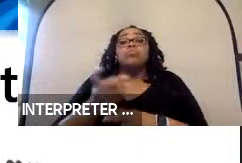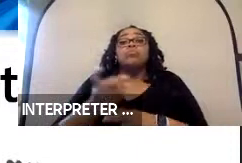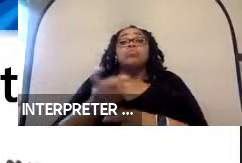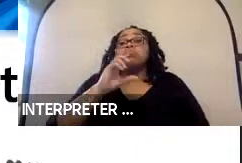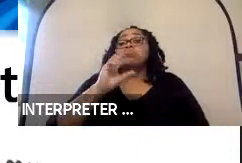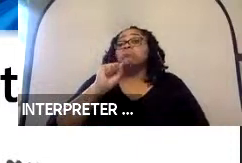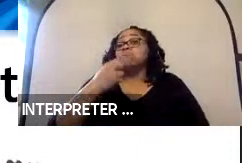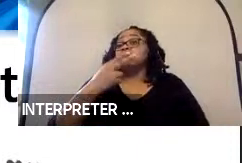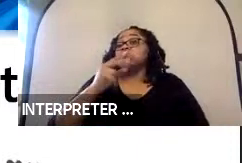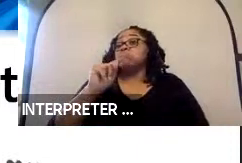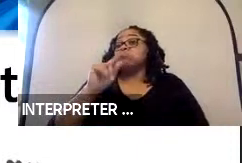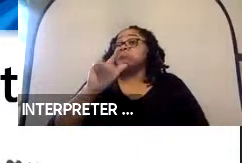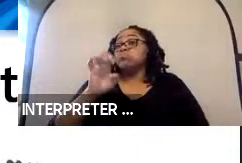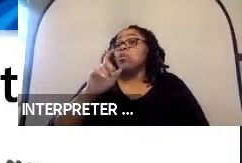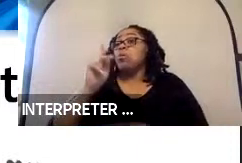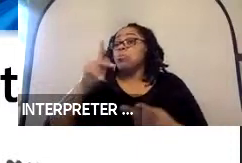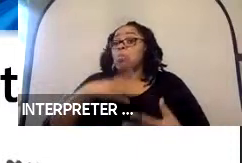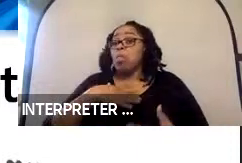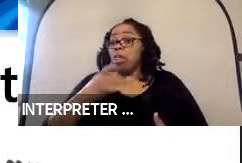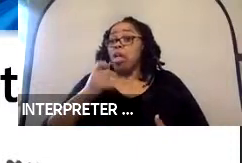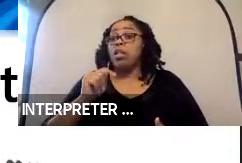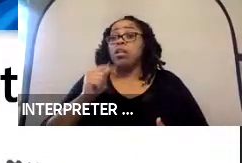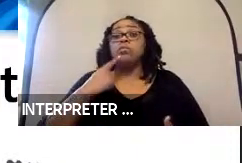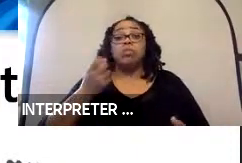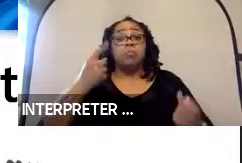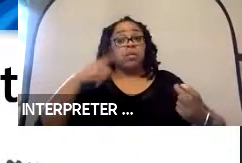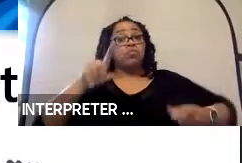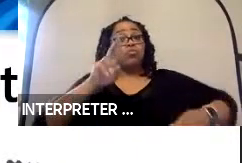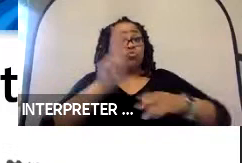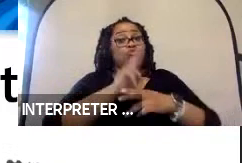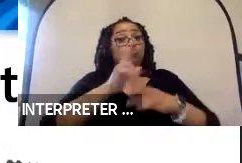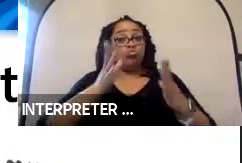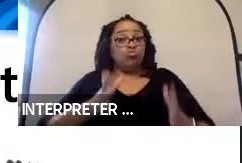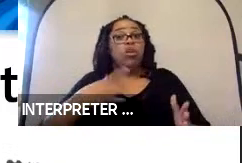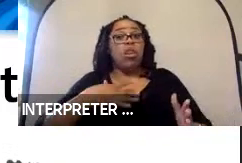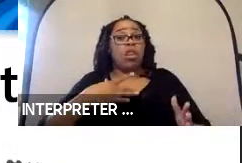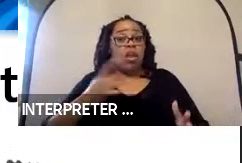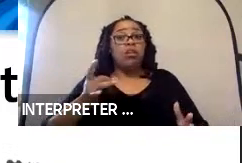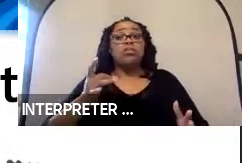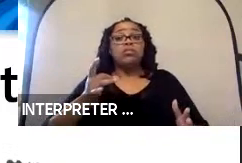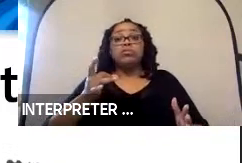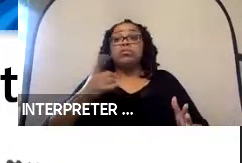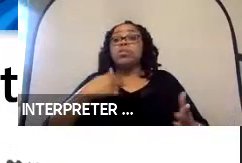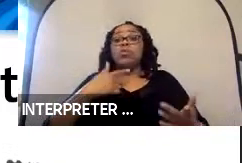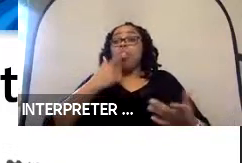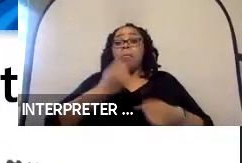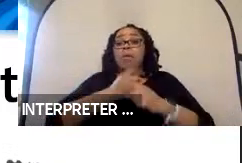by many of the users and we, you know, we don’t make the shuttle itself, we just provide